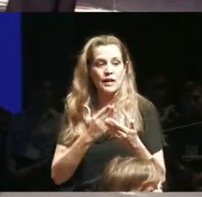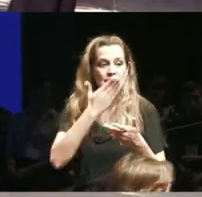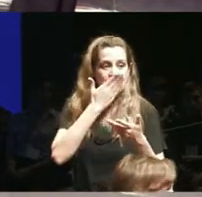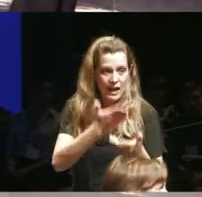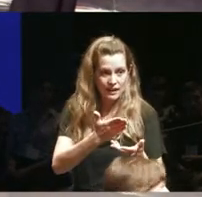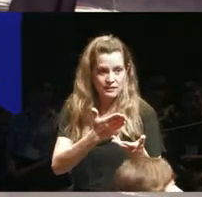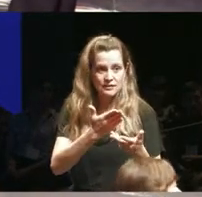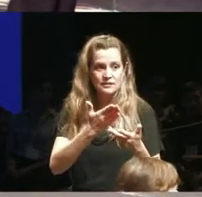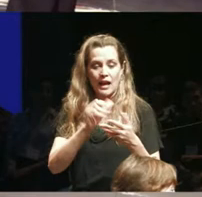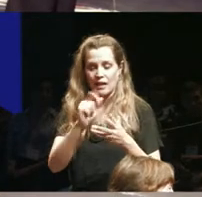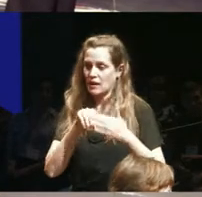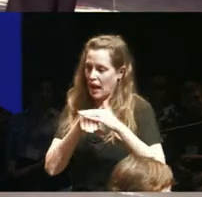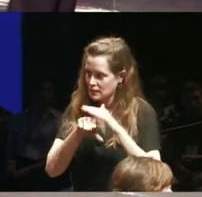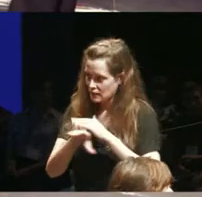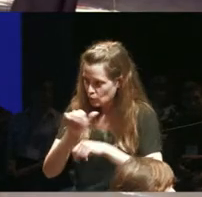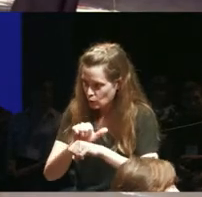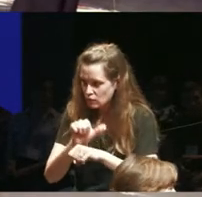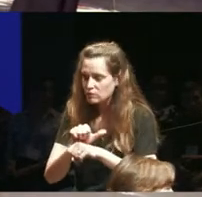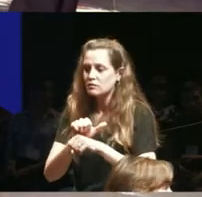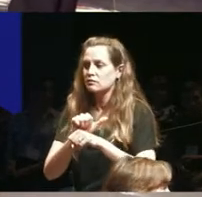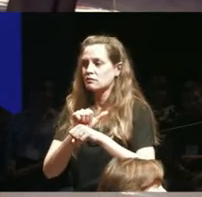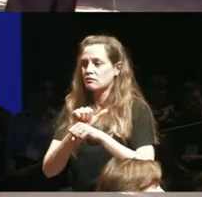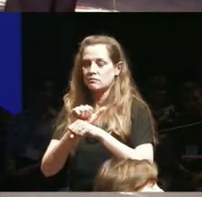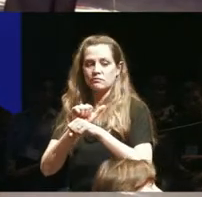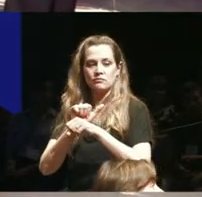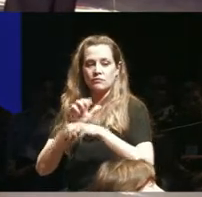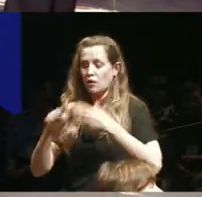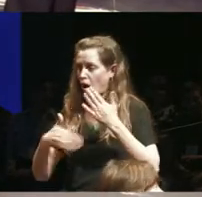to work and and for all of you bringing up some